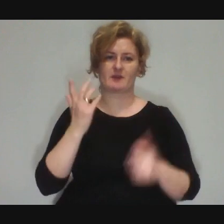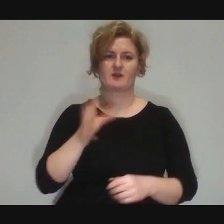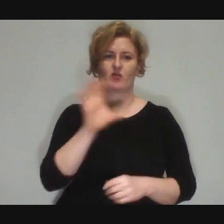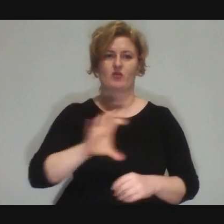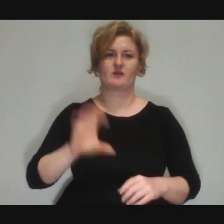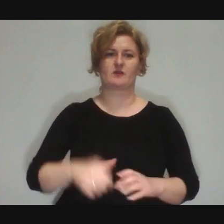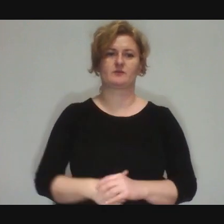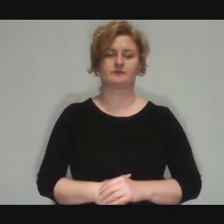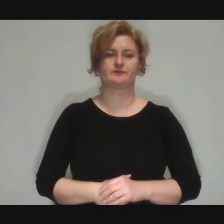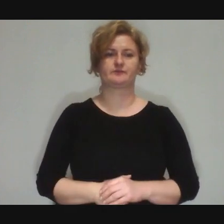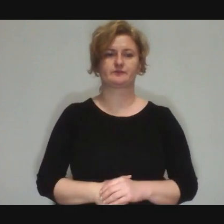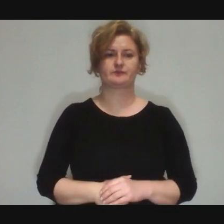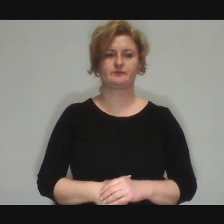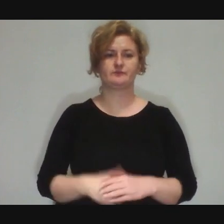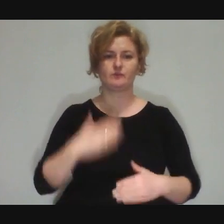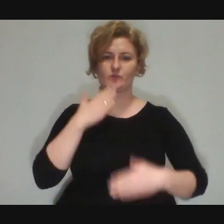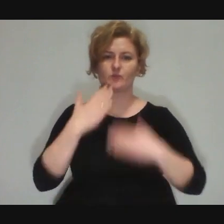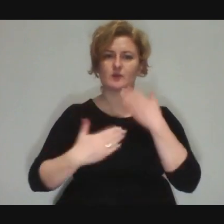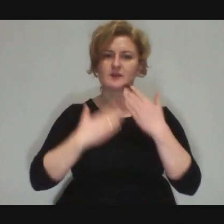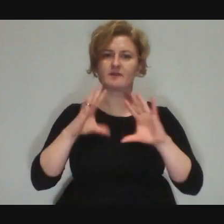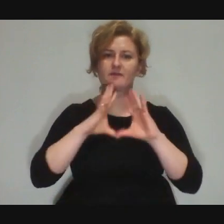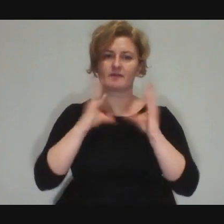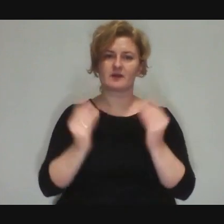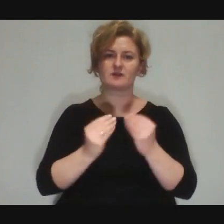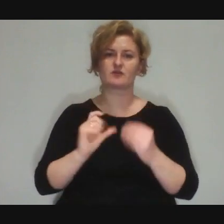Dominika: I greet all of you who have watched us today,